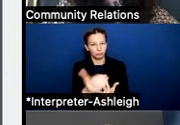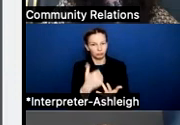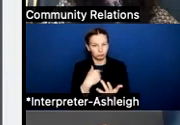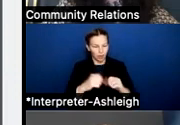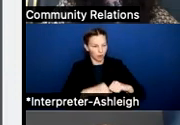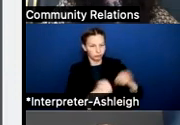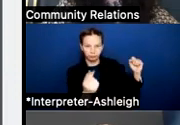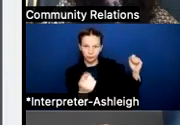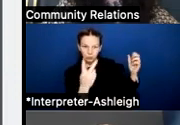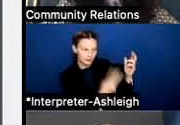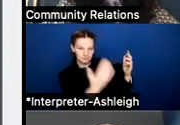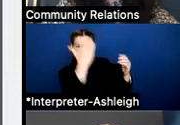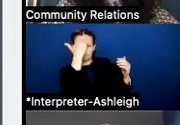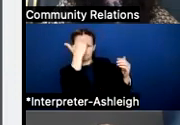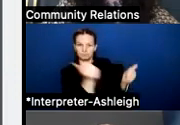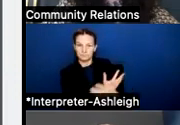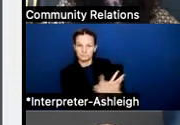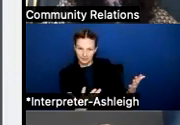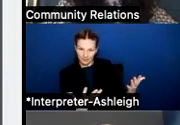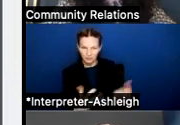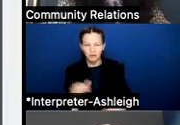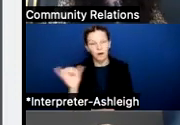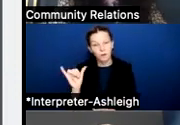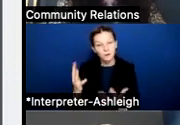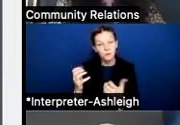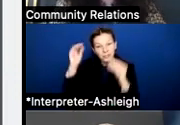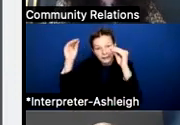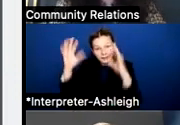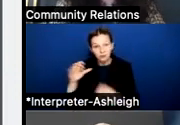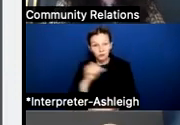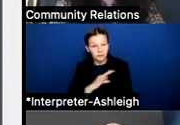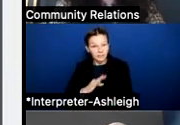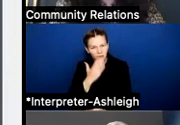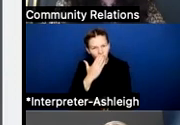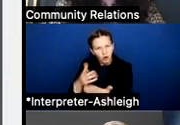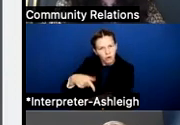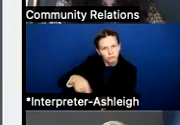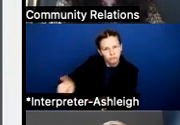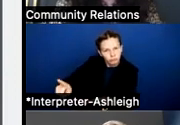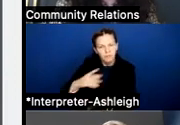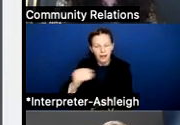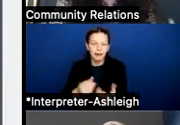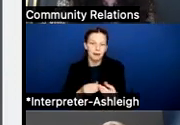to ensure that our teachers and staff are well-compensated. And also we're providing every support that we need to provide for our teachers